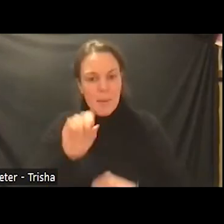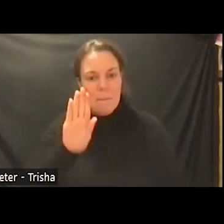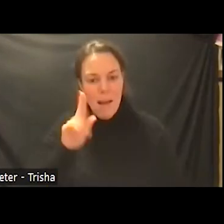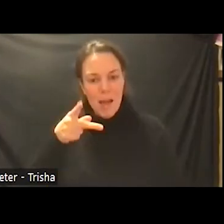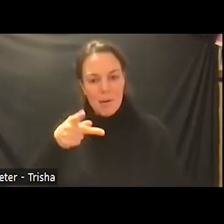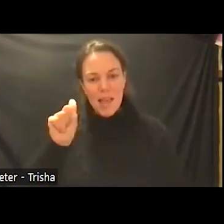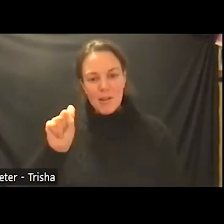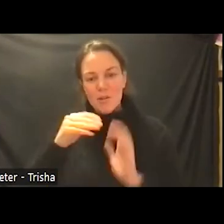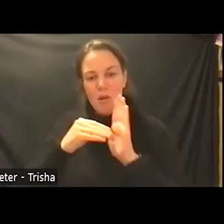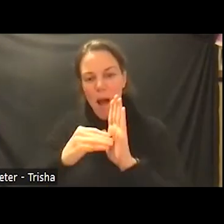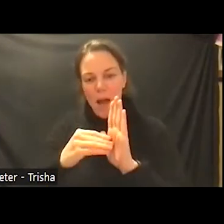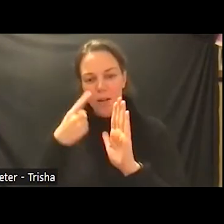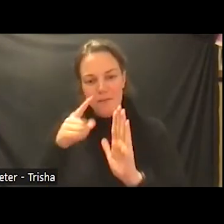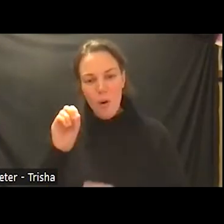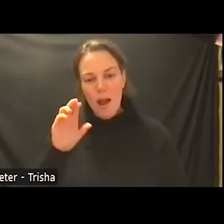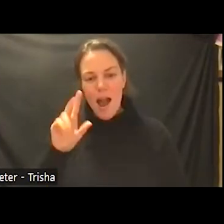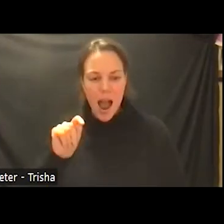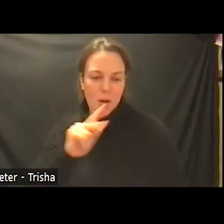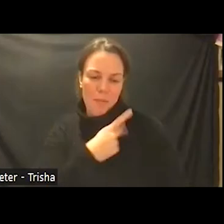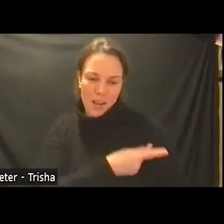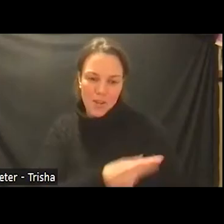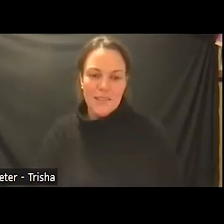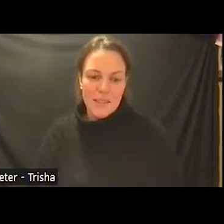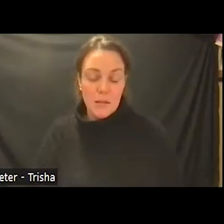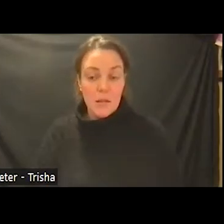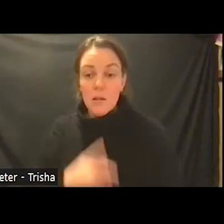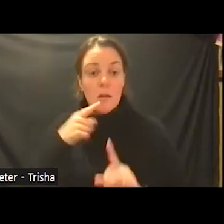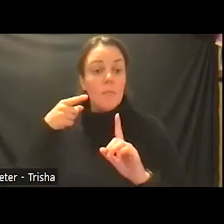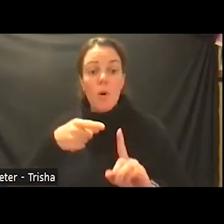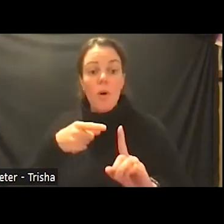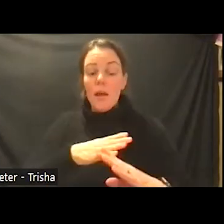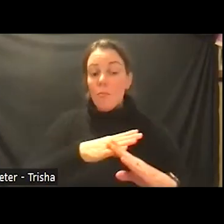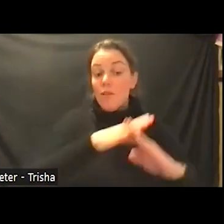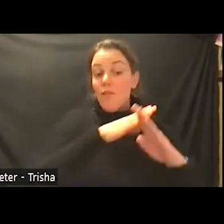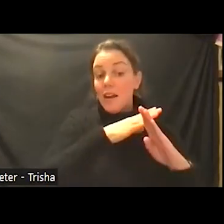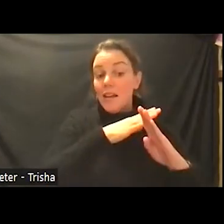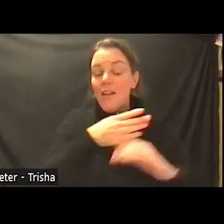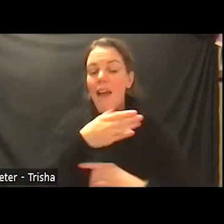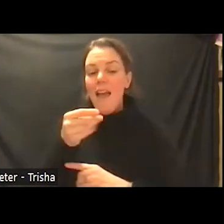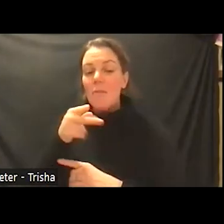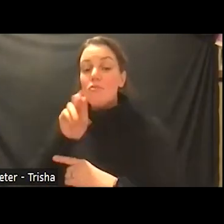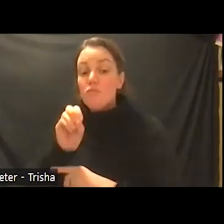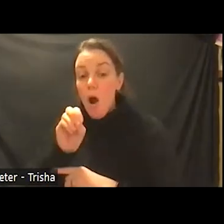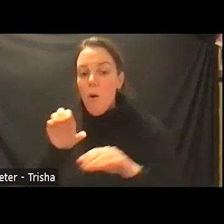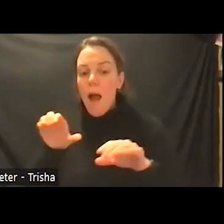for outpatients that is meant to be preventative and proactive to prevent acute exacerbations